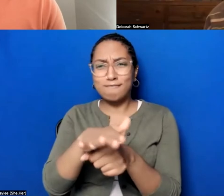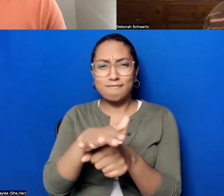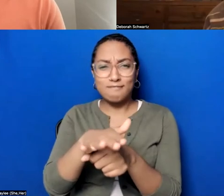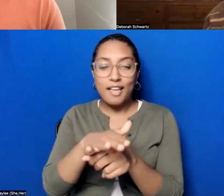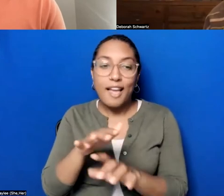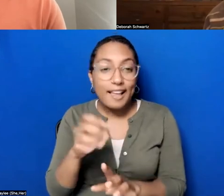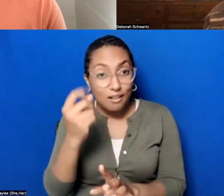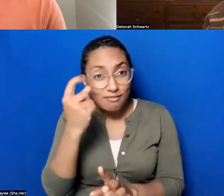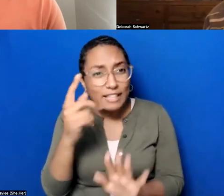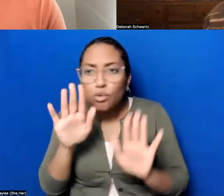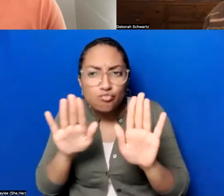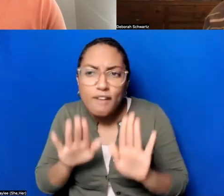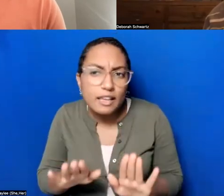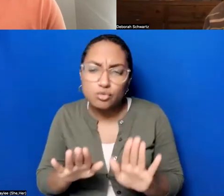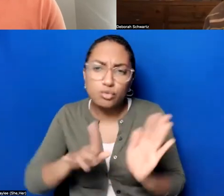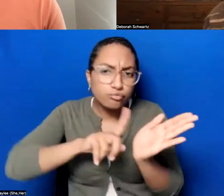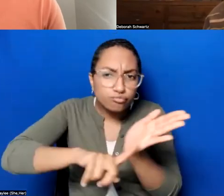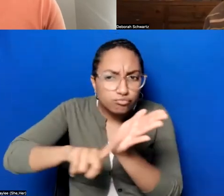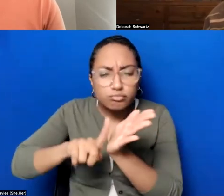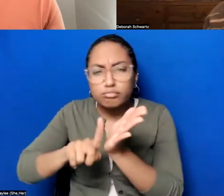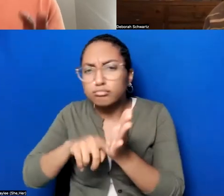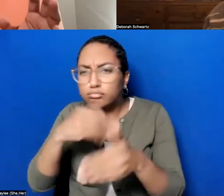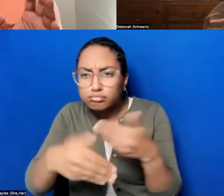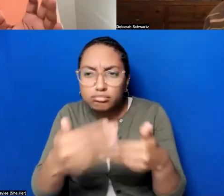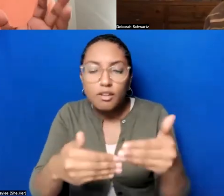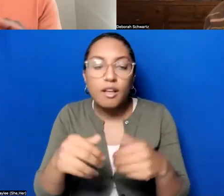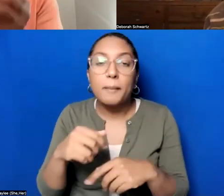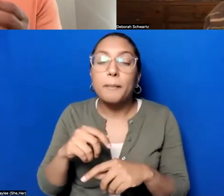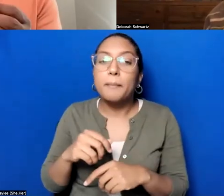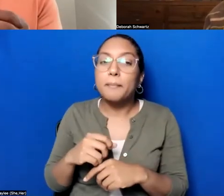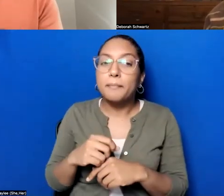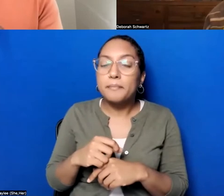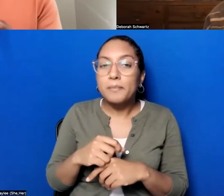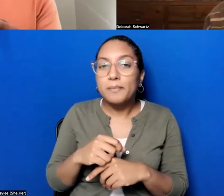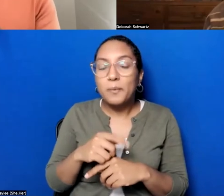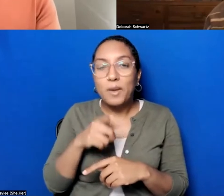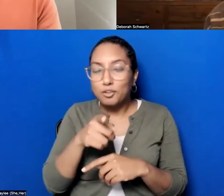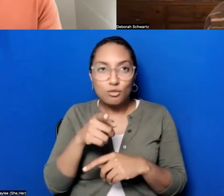it absolutely is a noble thing, and then once you've like gotten this idea or formulated this